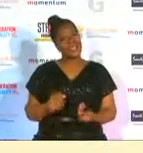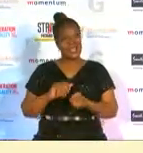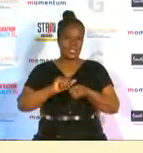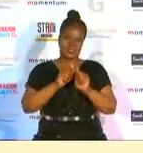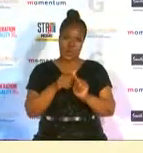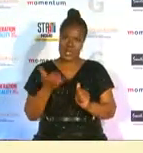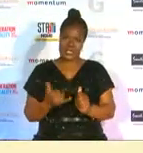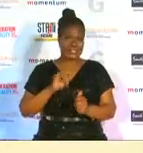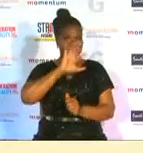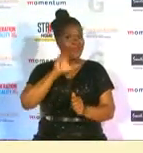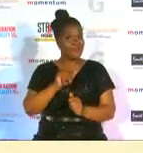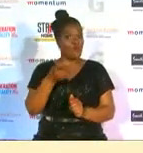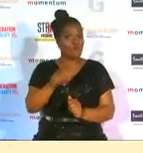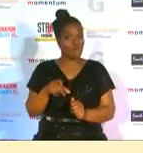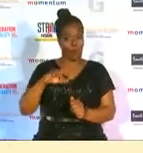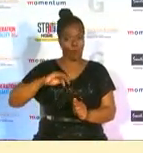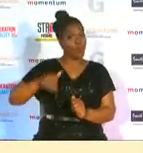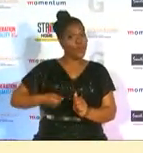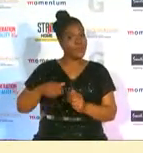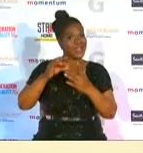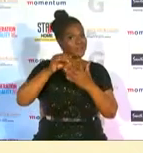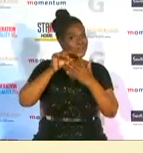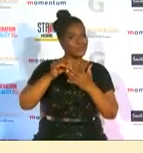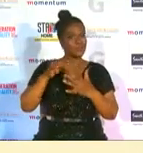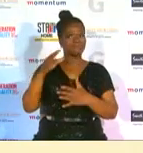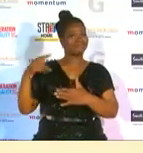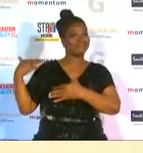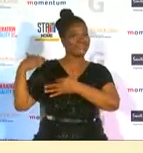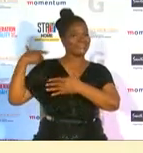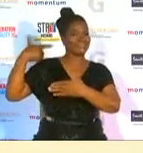for women in particular it has come a long way but 2019 was just